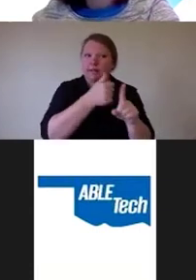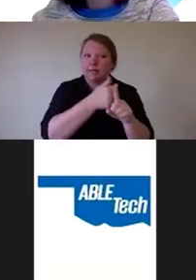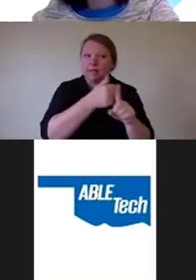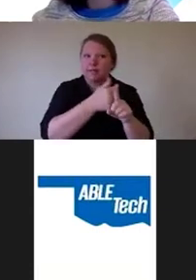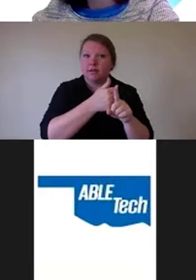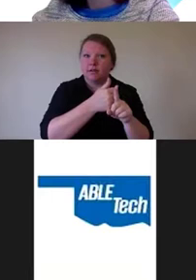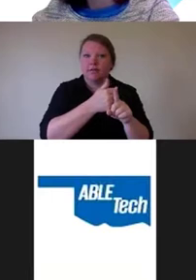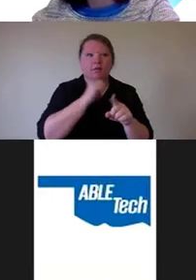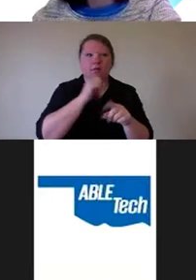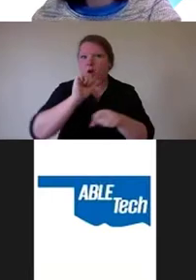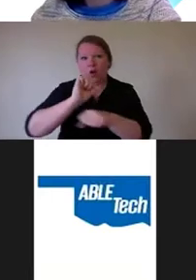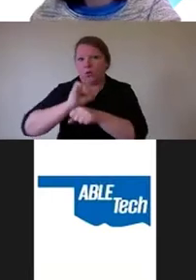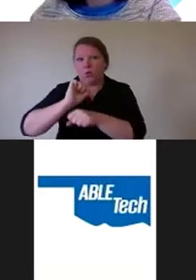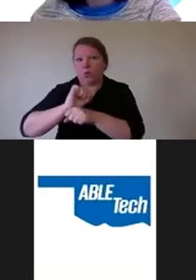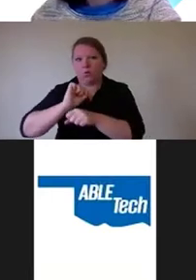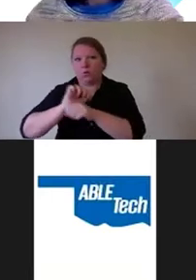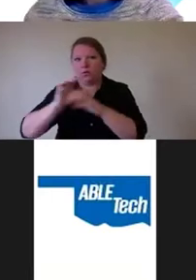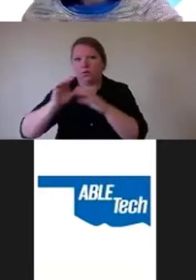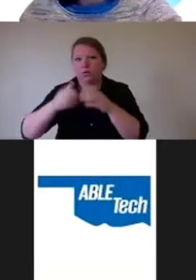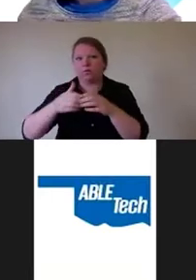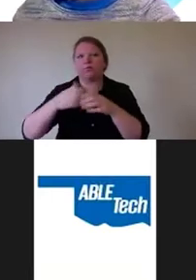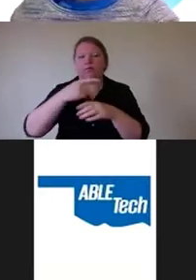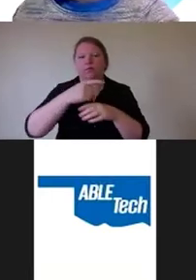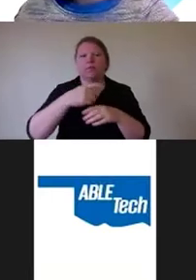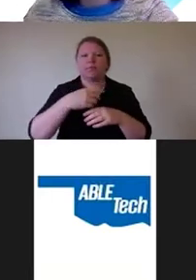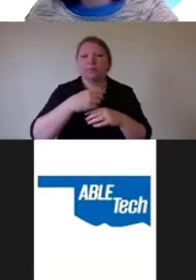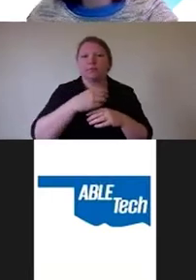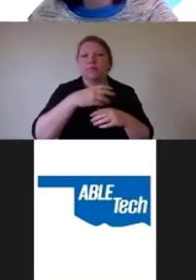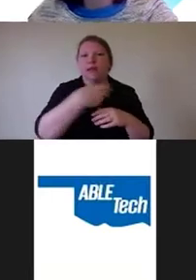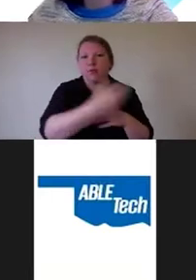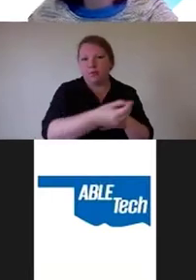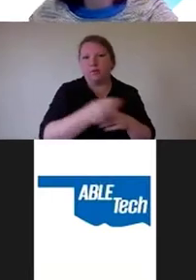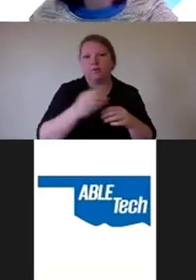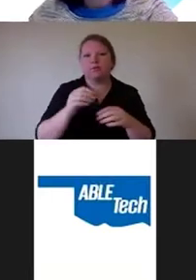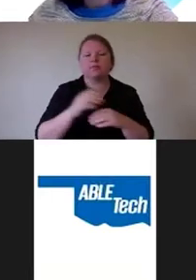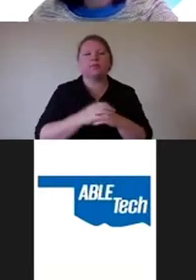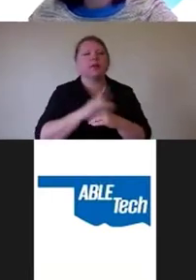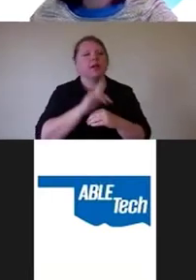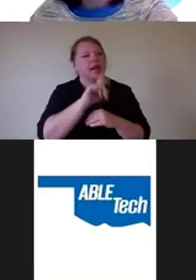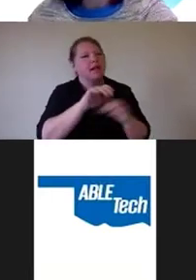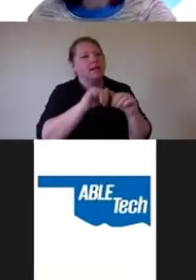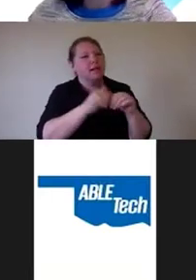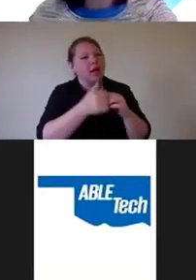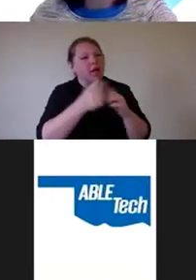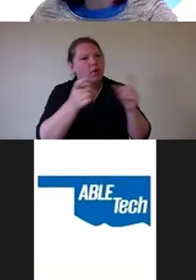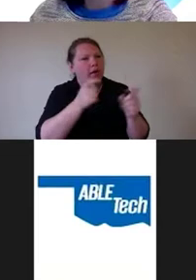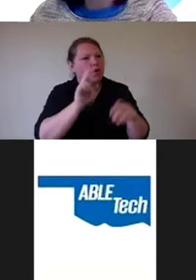And so I asked them, how do you handle users with disabilities? And they said, oh, well, we know what,